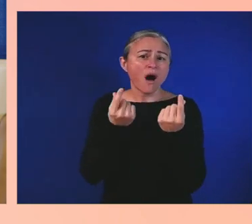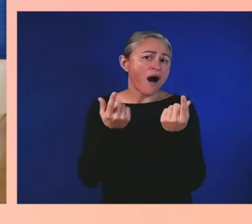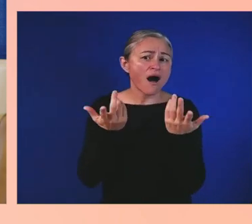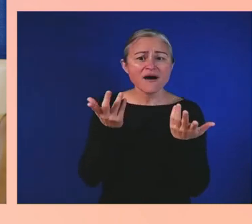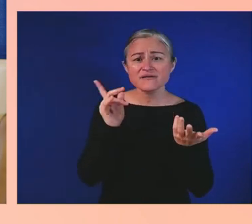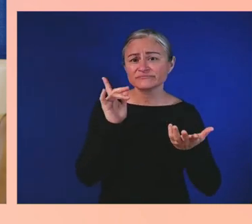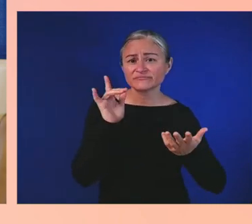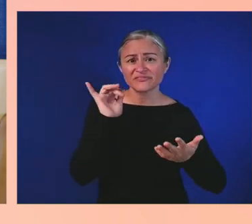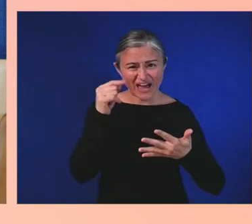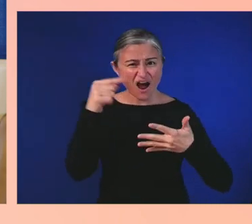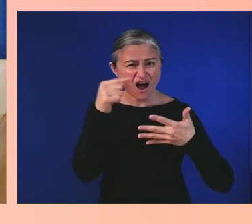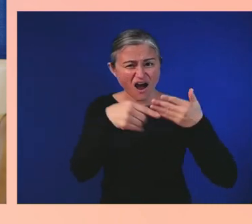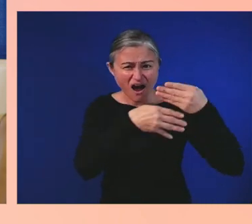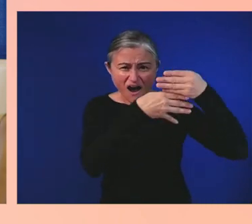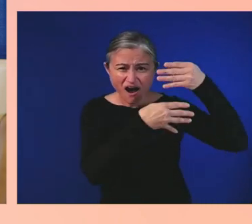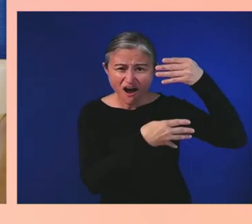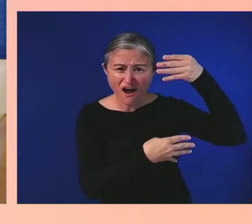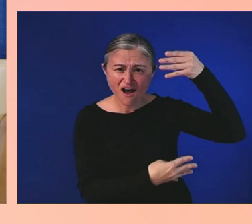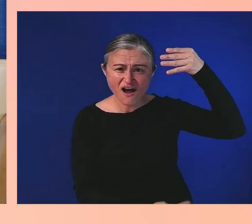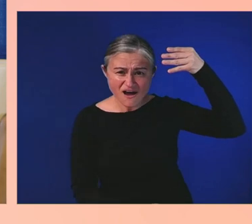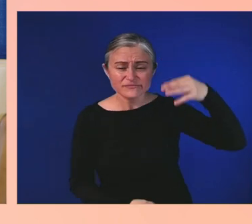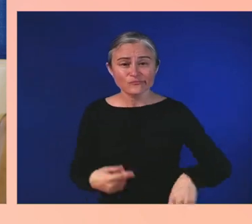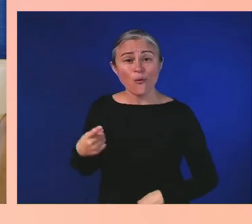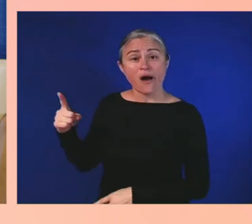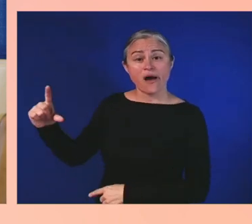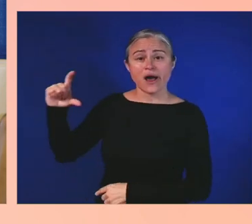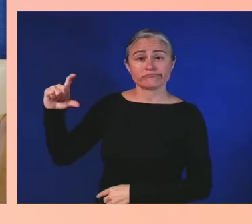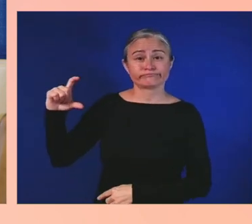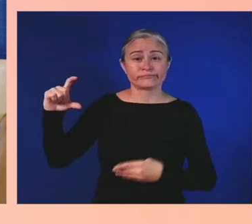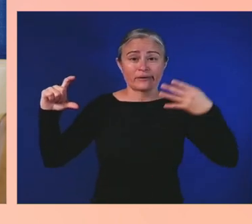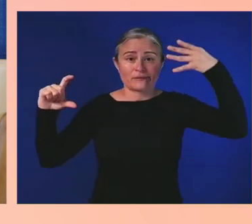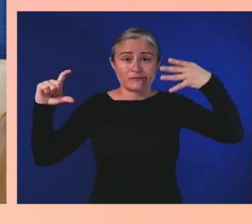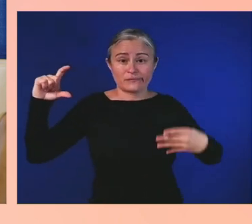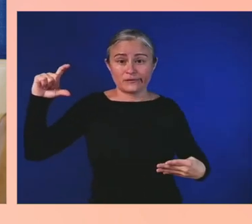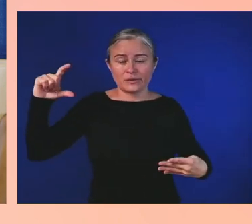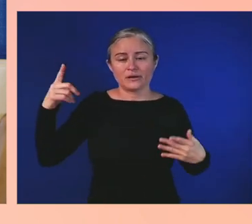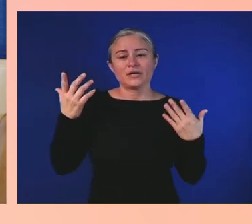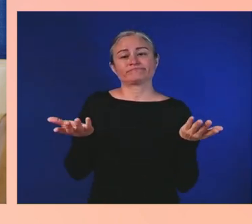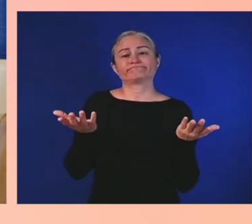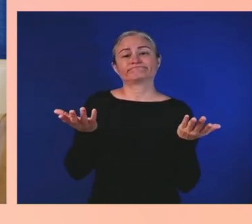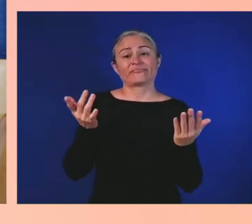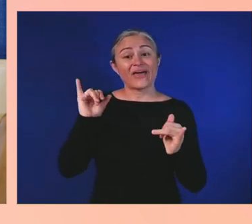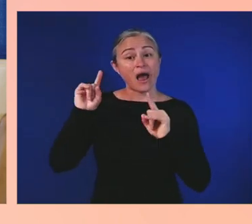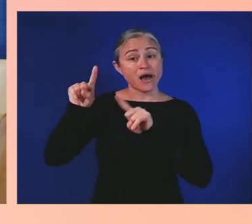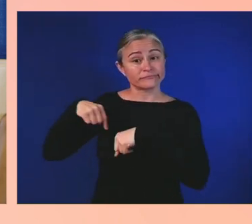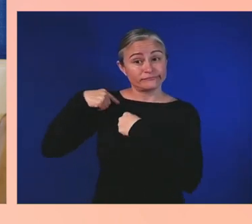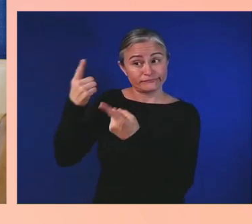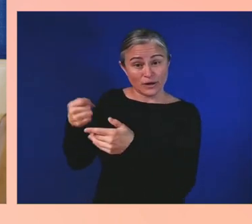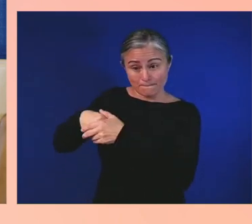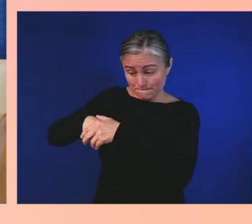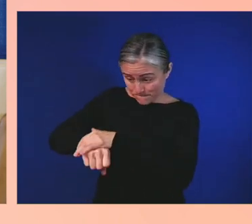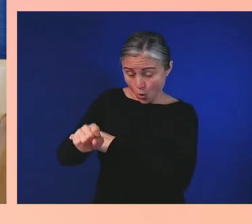Even from the day you came into the world until the day you died,